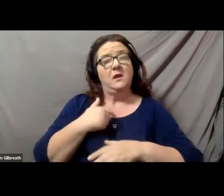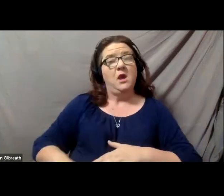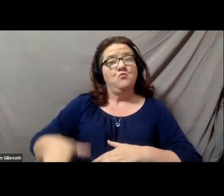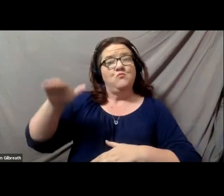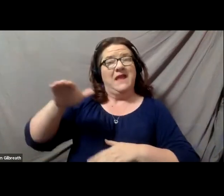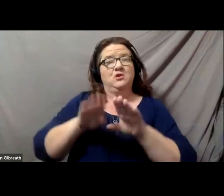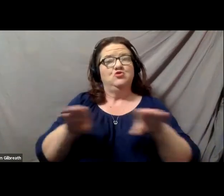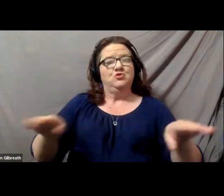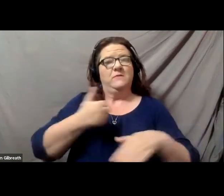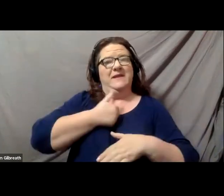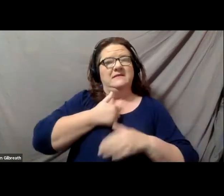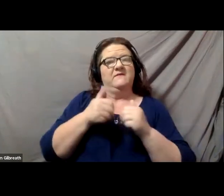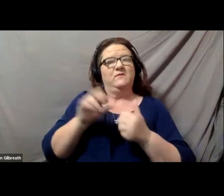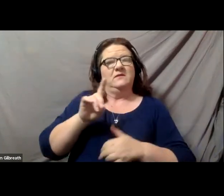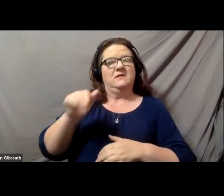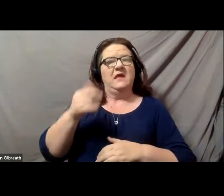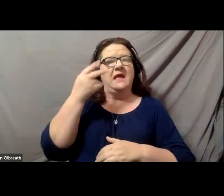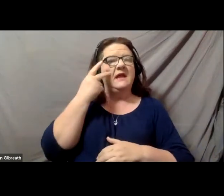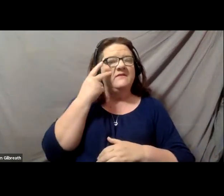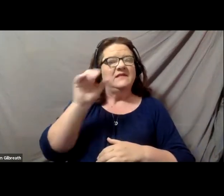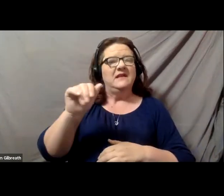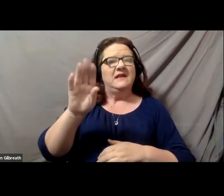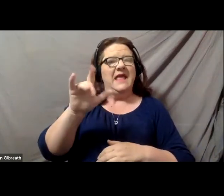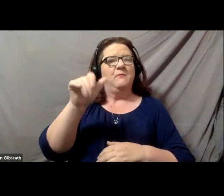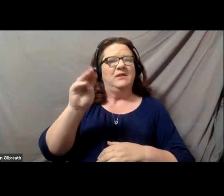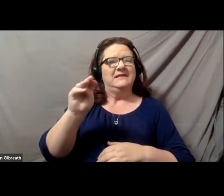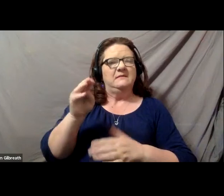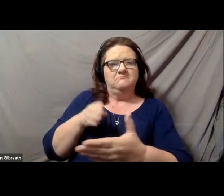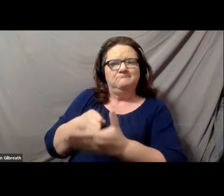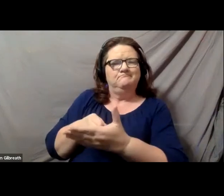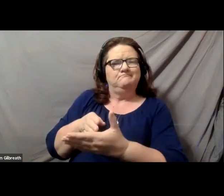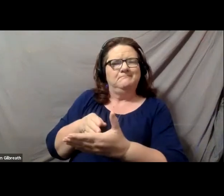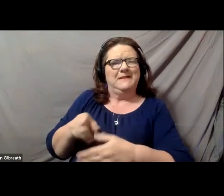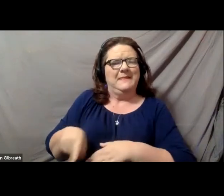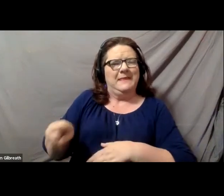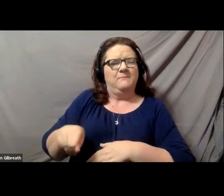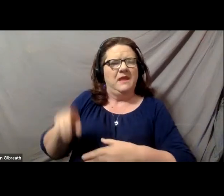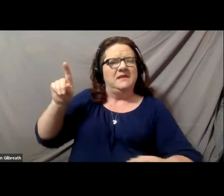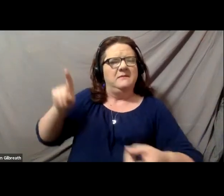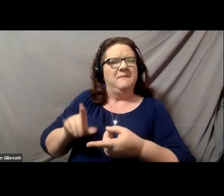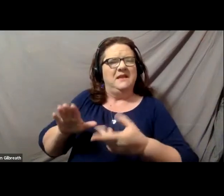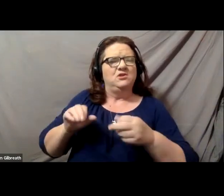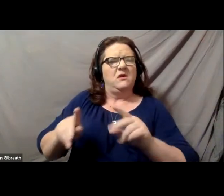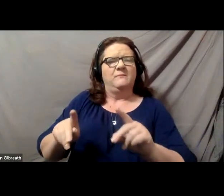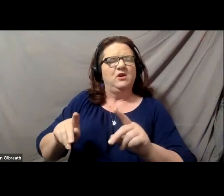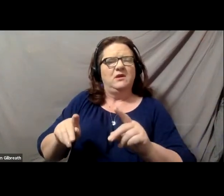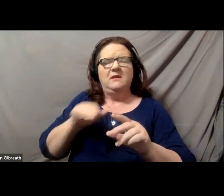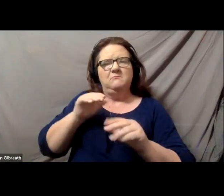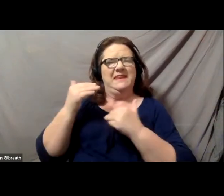I have seen ableism diminish their opportunities and their chance to excel, and that’s happened in education and employment settings as well.